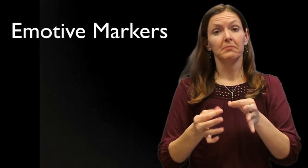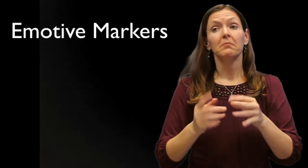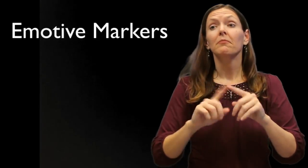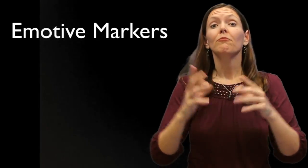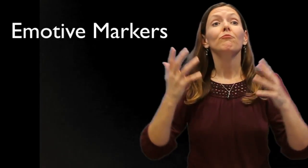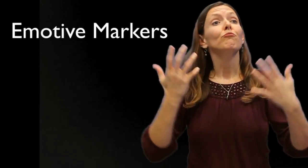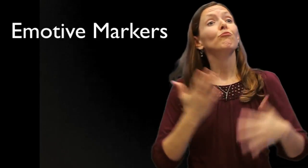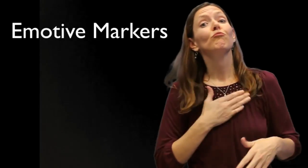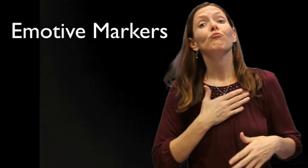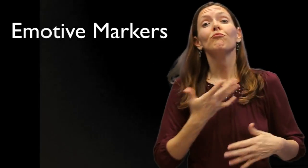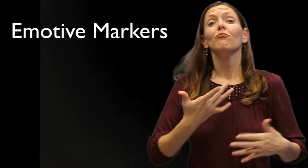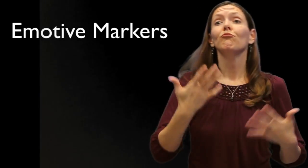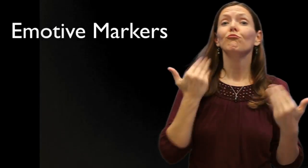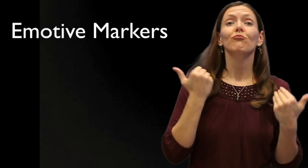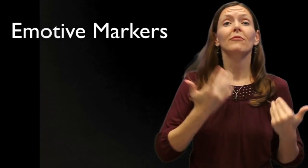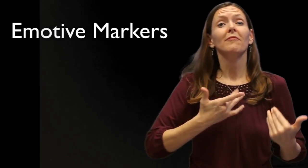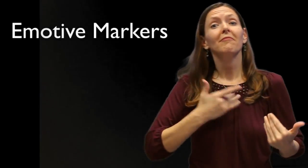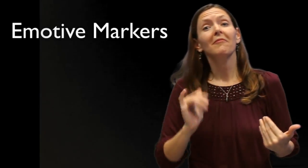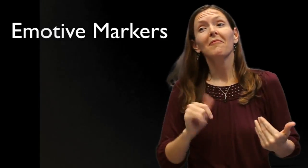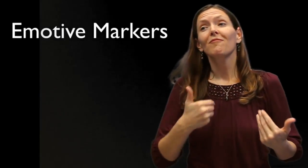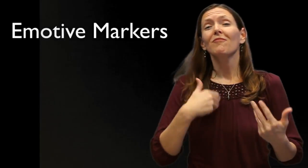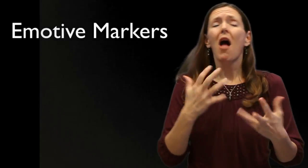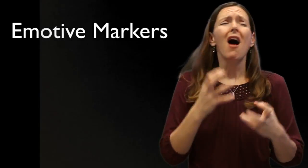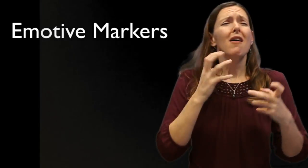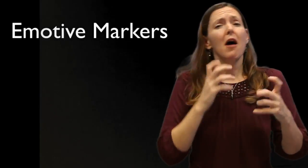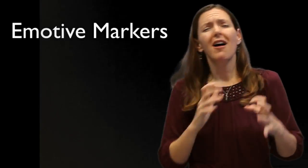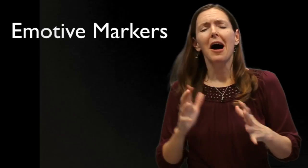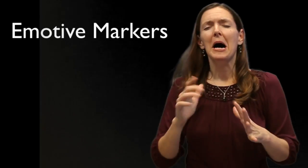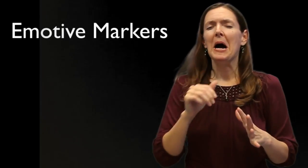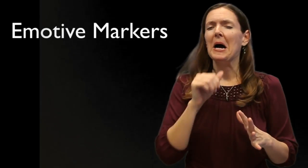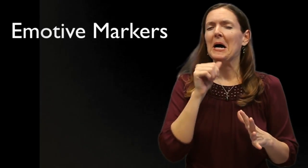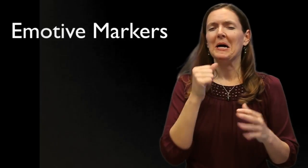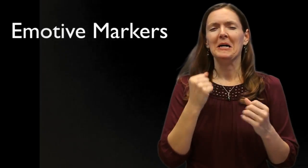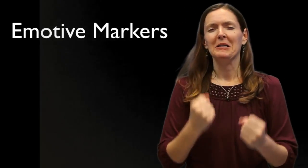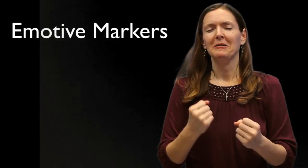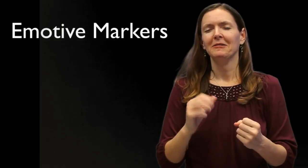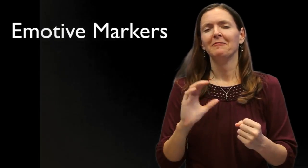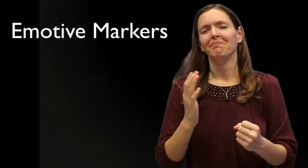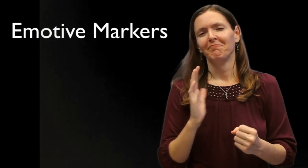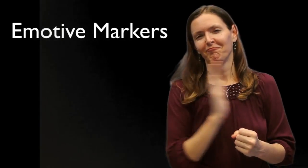However, presenters often know that emotive markers are not appropriate in an academic presentation.